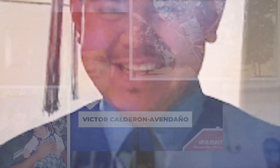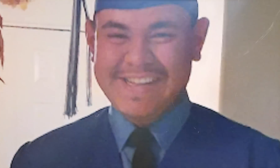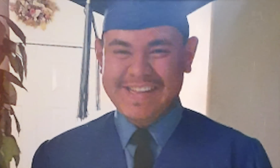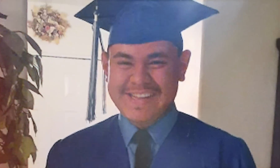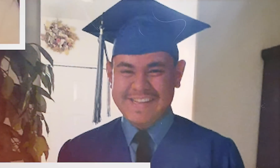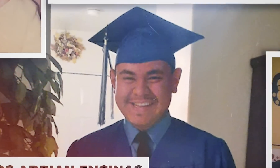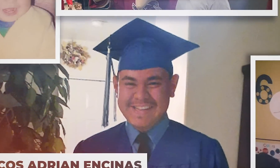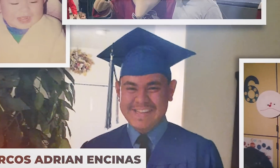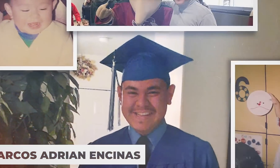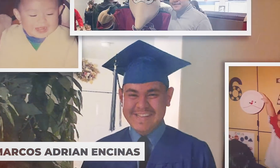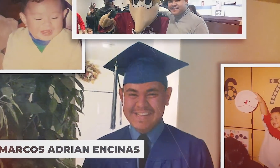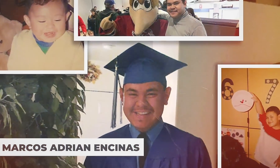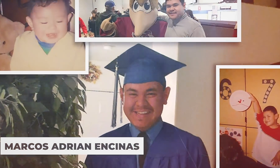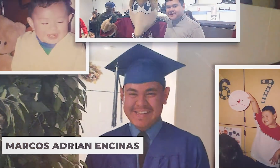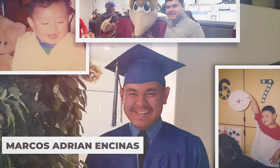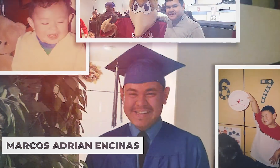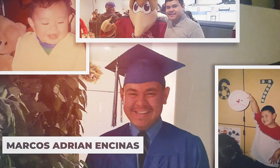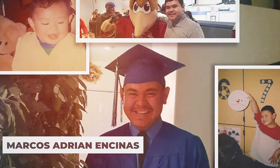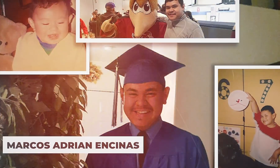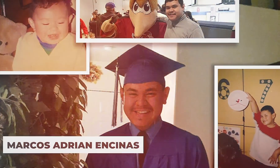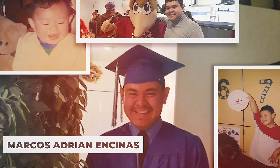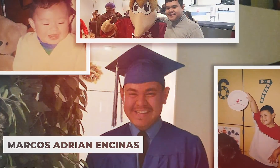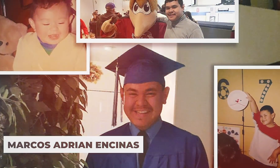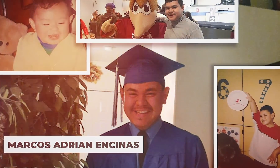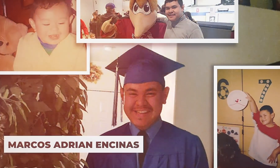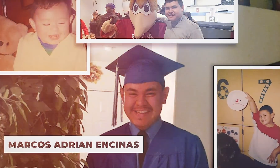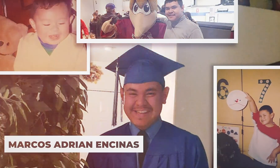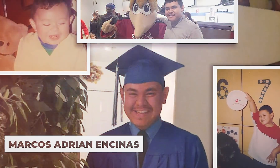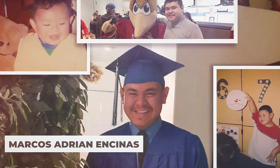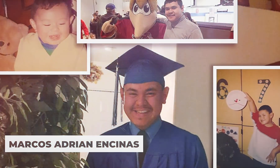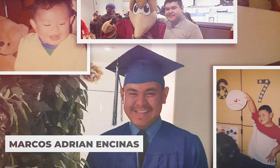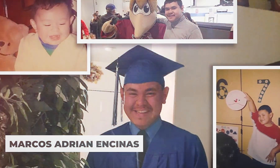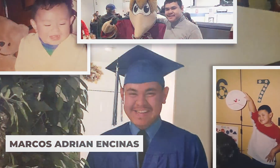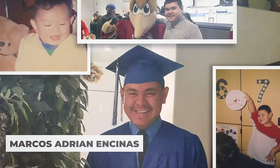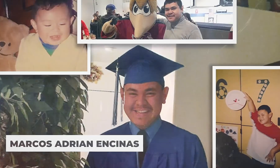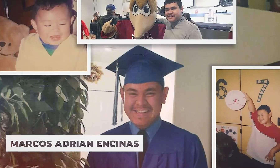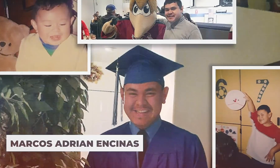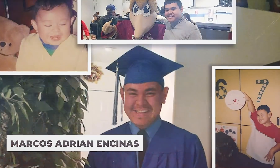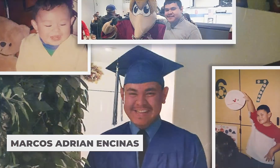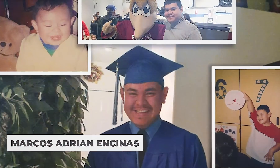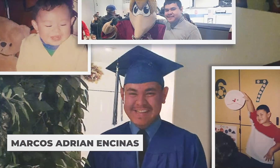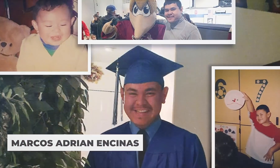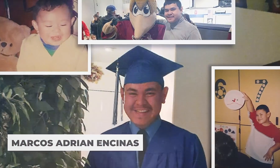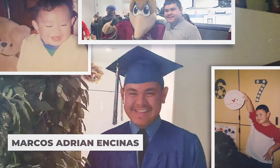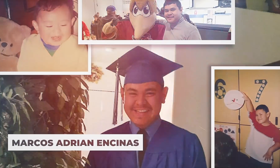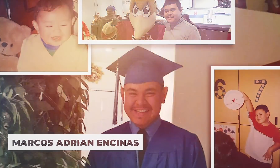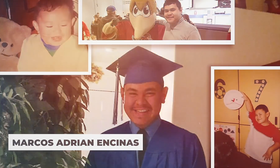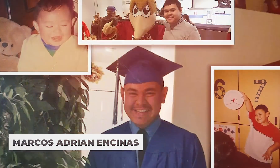NEXT, WE SEE MARCOS ADRIAN ENCINAS IN HIS CAP AND GOWN AND THREE BABY PICTURES.